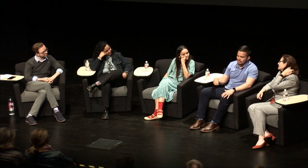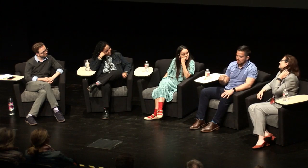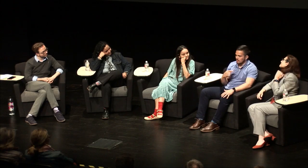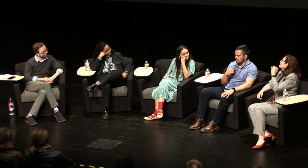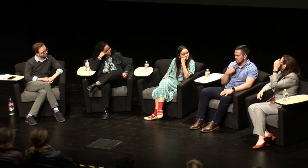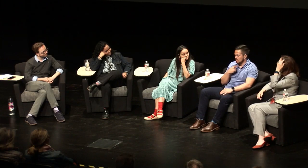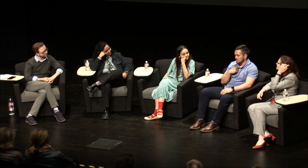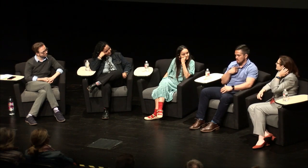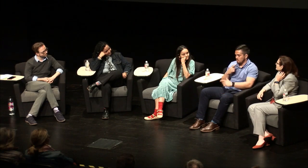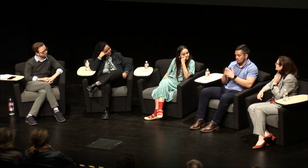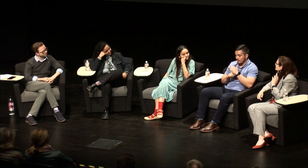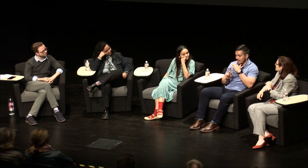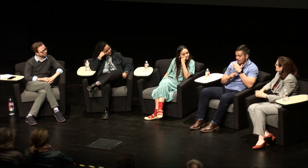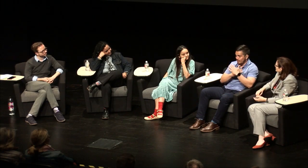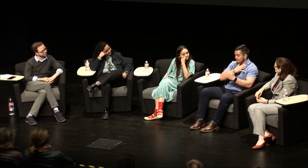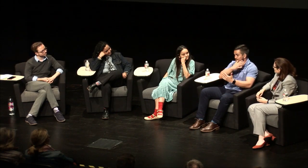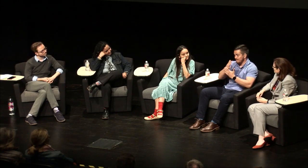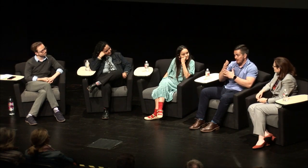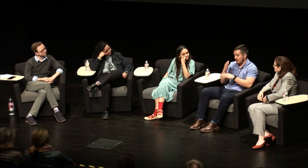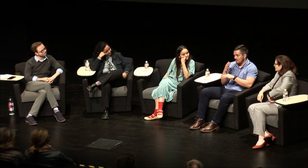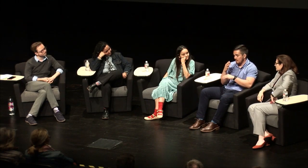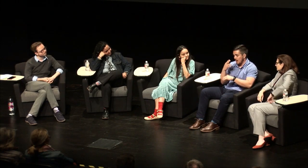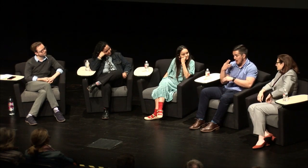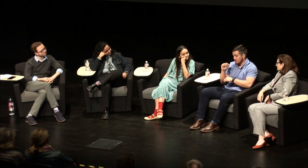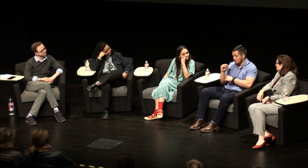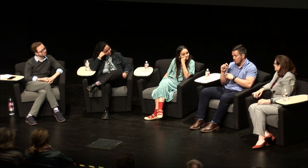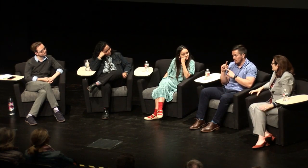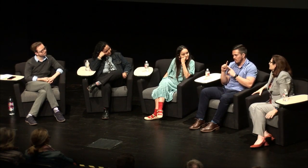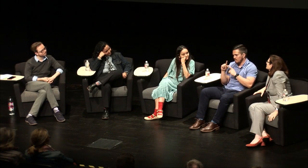completely by myself my entire educational career from kindergarten to